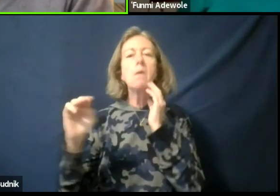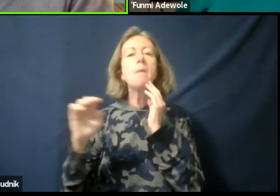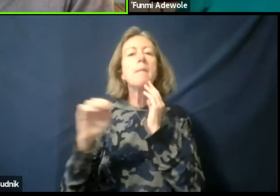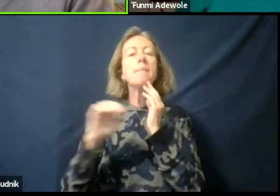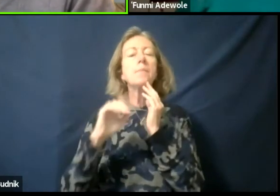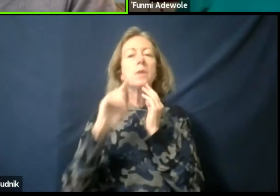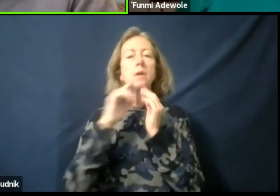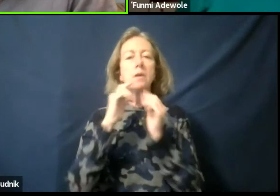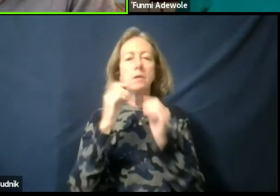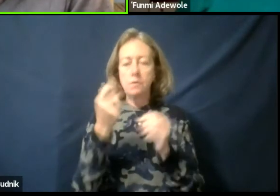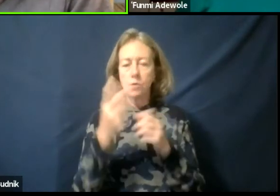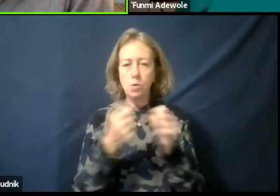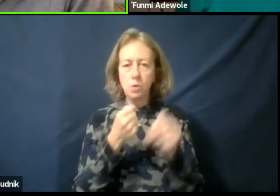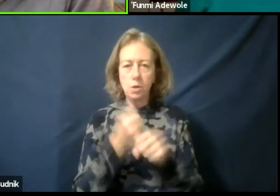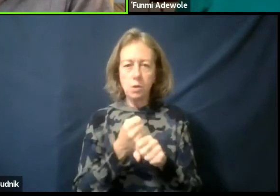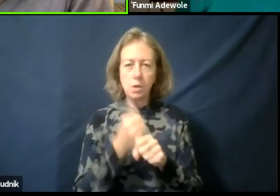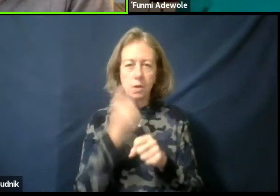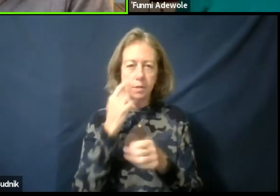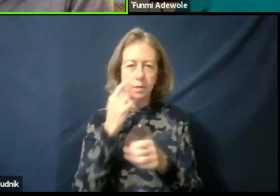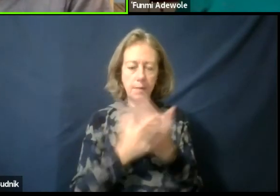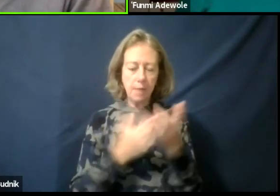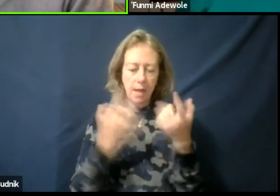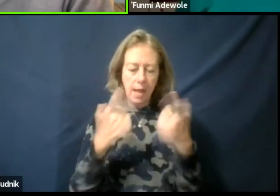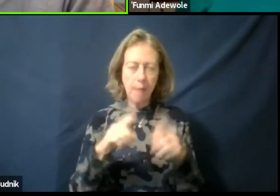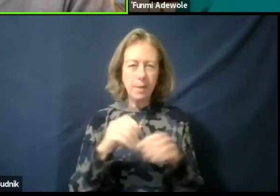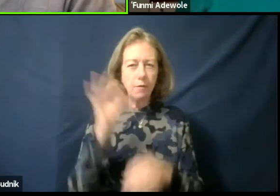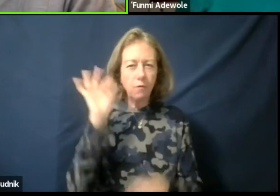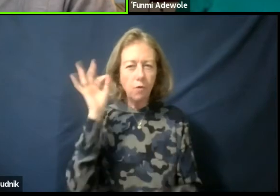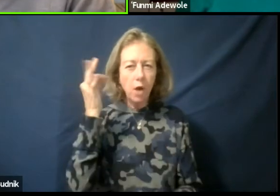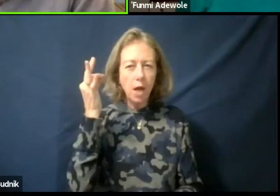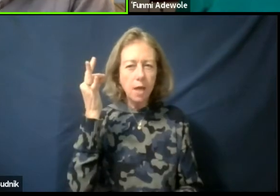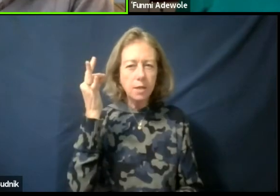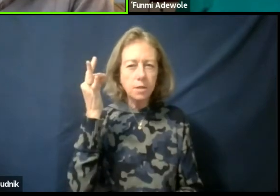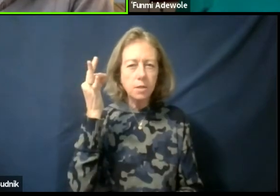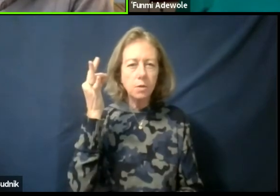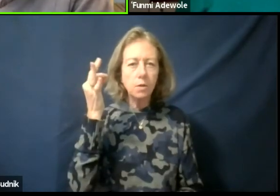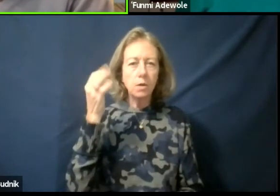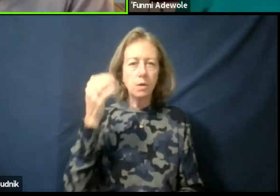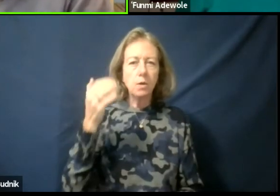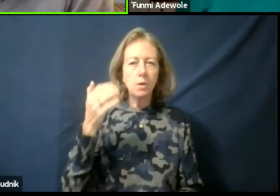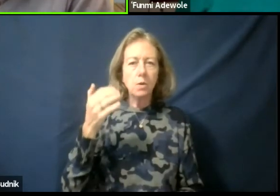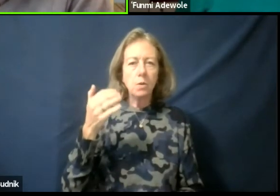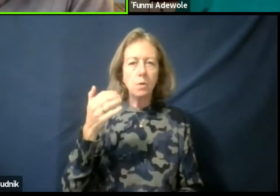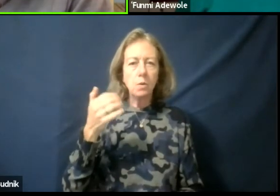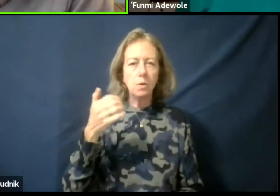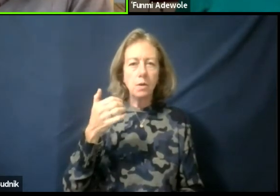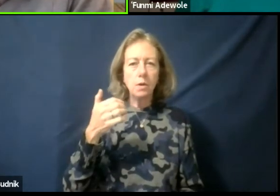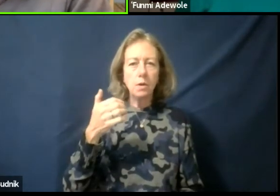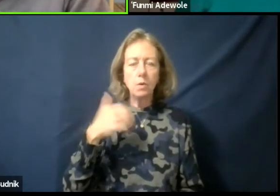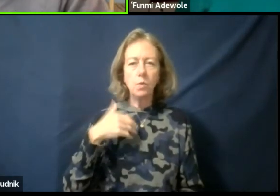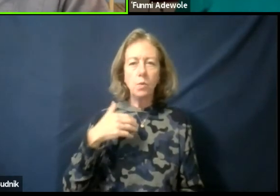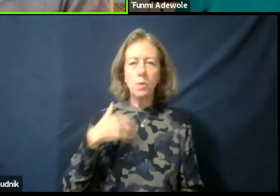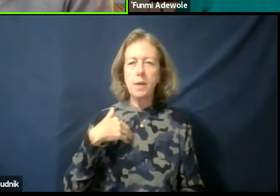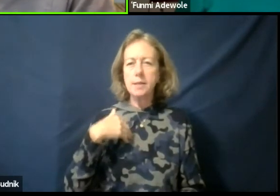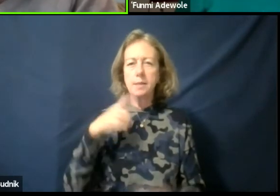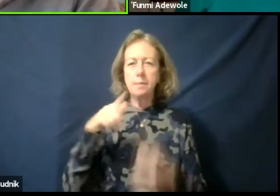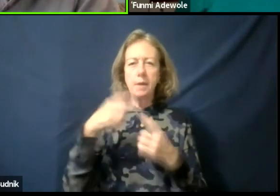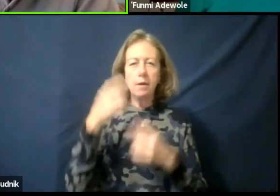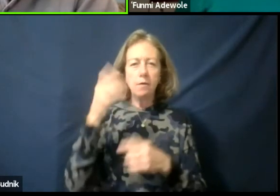there was something that happened in France, where we had pray for France all over the Internet. There's also the Orange